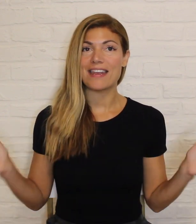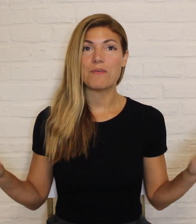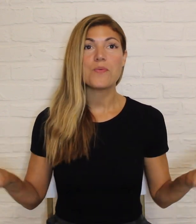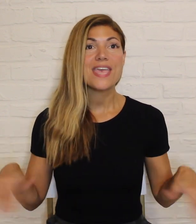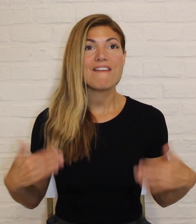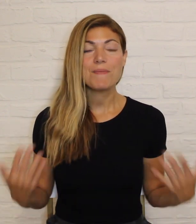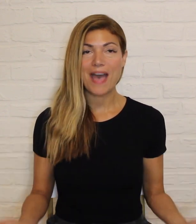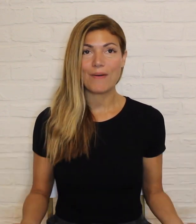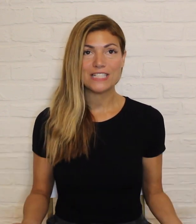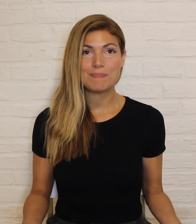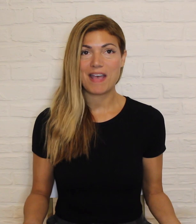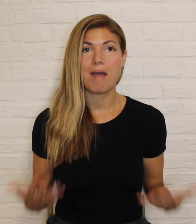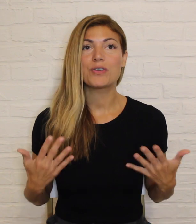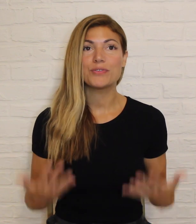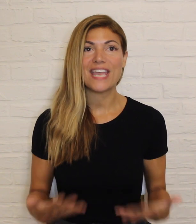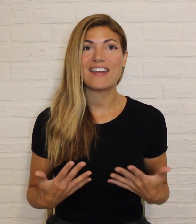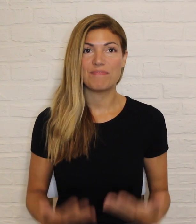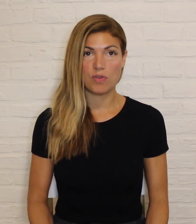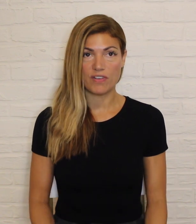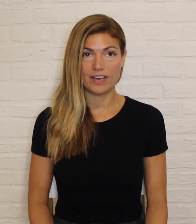We have the power to become creative movers.